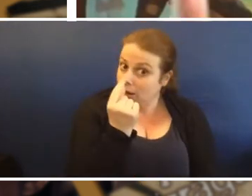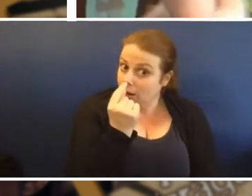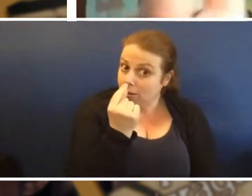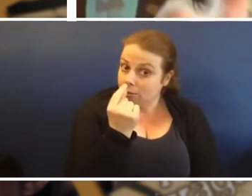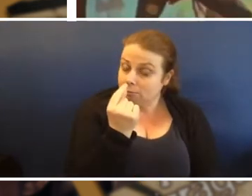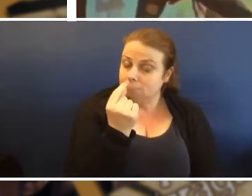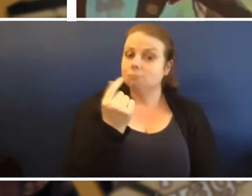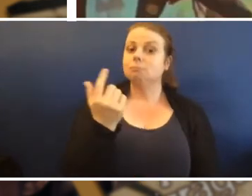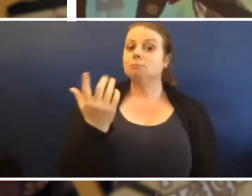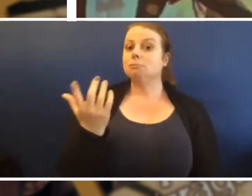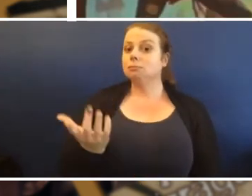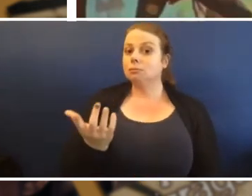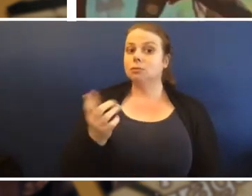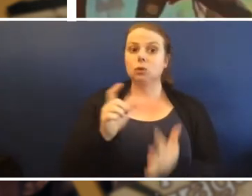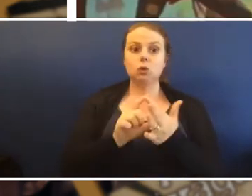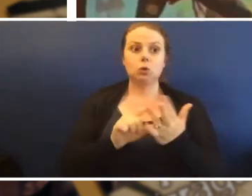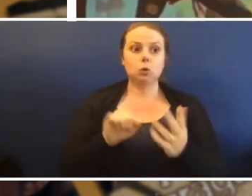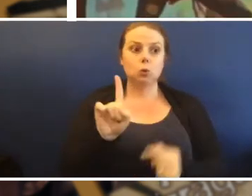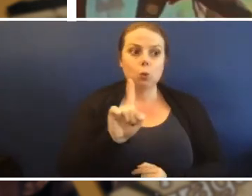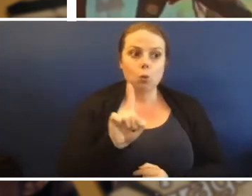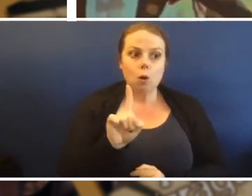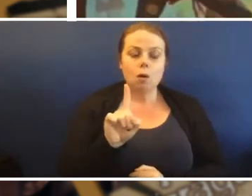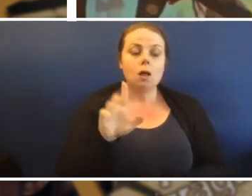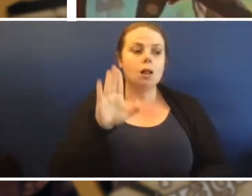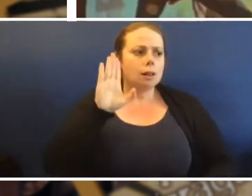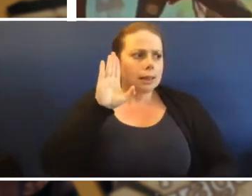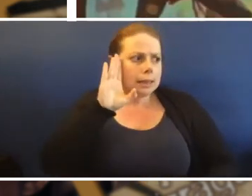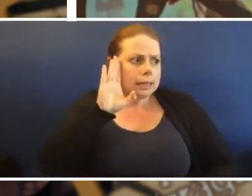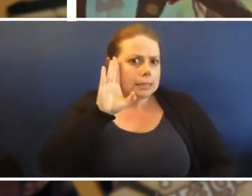So what you have to do is to listen